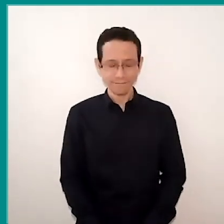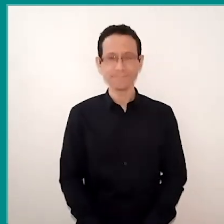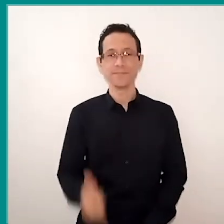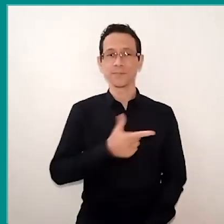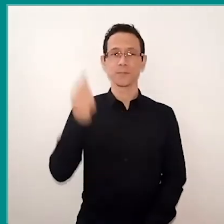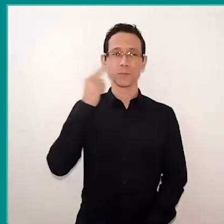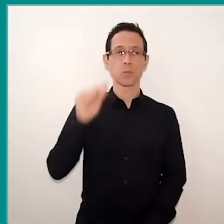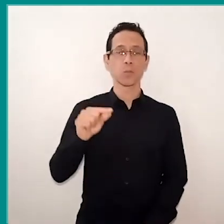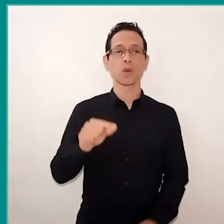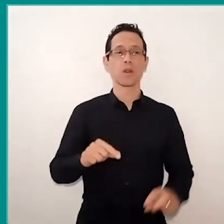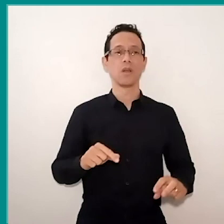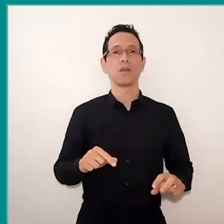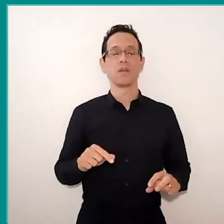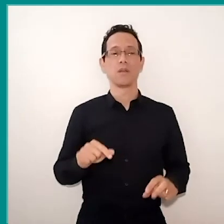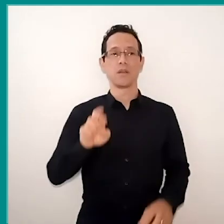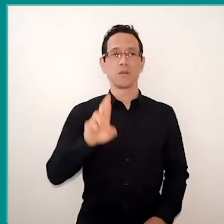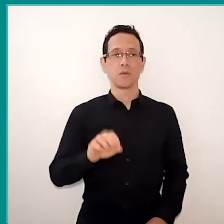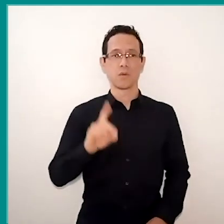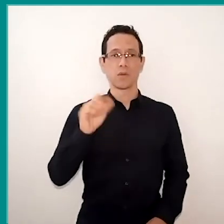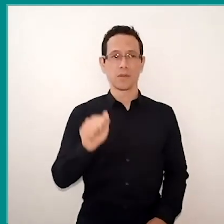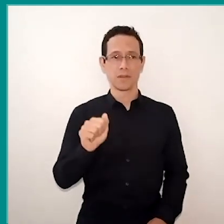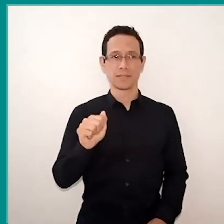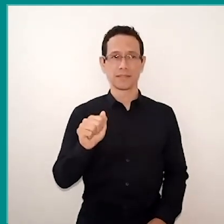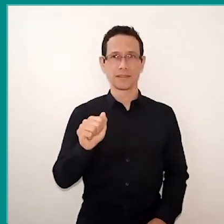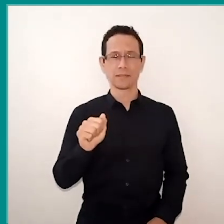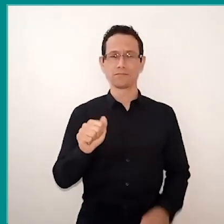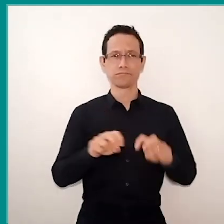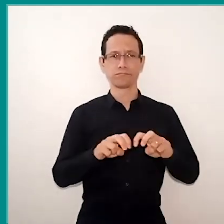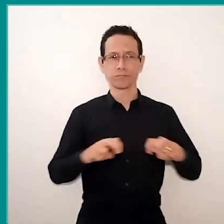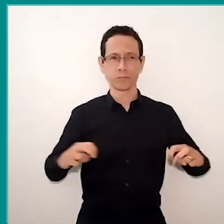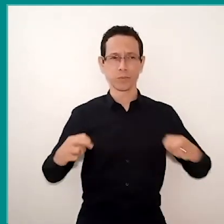the wheel is a methodology, wheel, we call it the Wheel of Encounter,